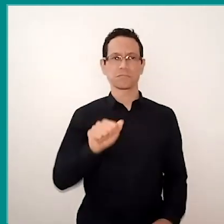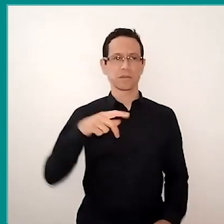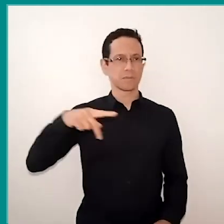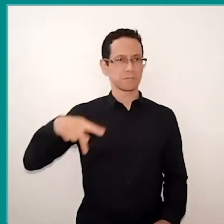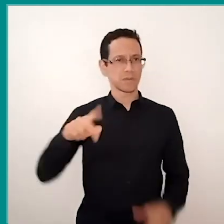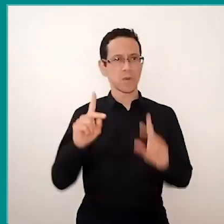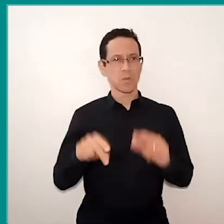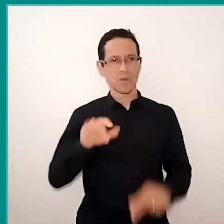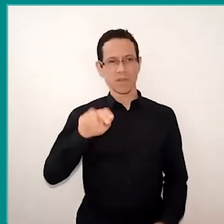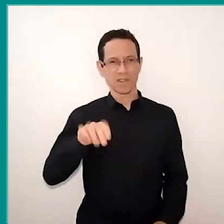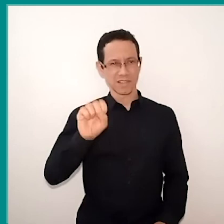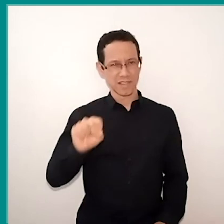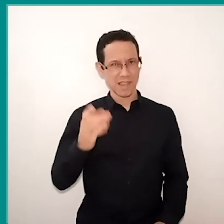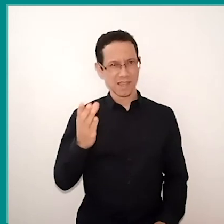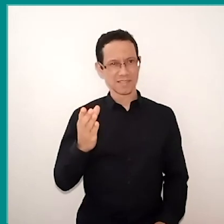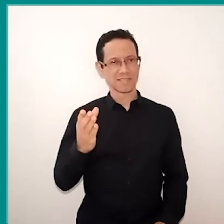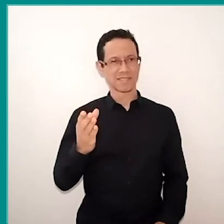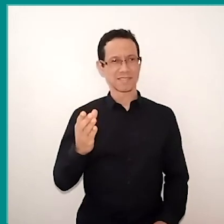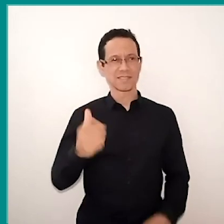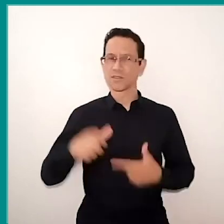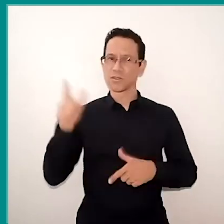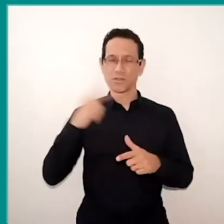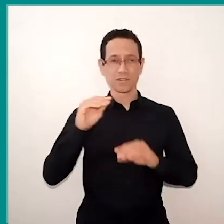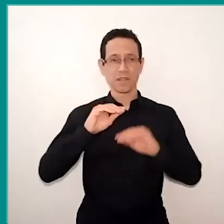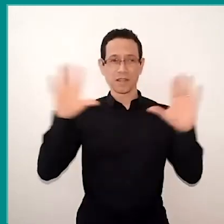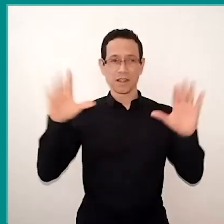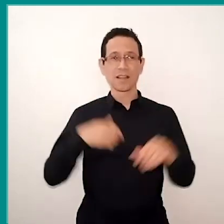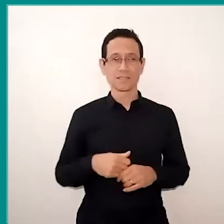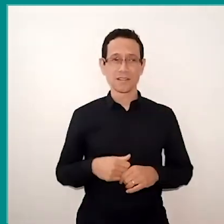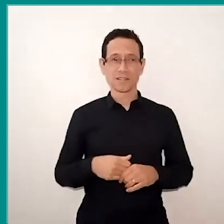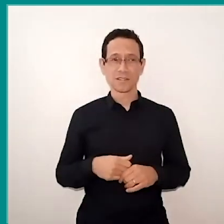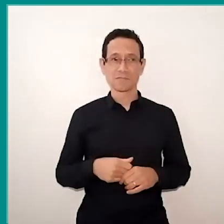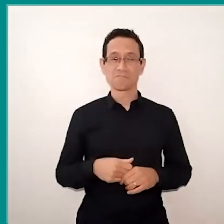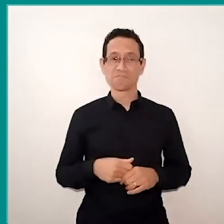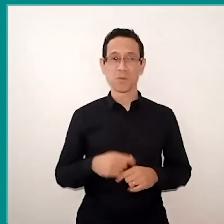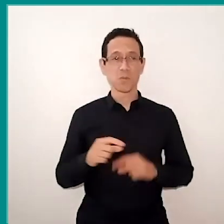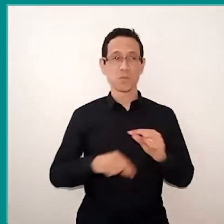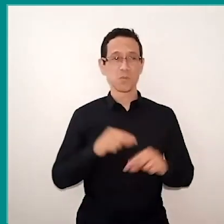of Puppet Pals, now, and she made it clear that she doesn't have absolutely nothing to do with it.